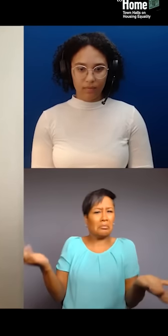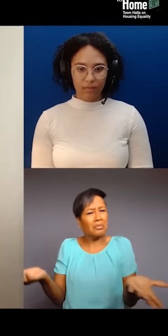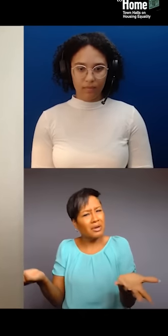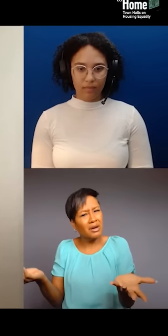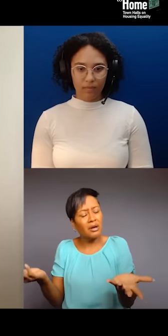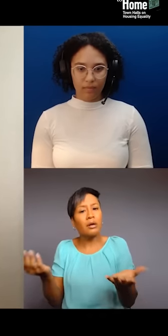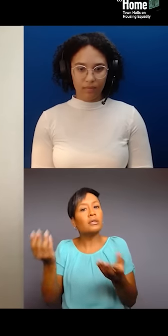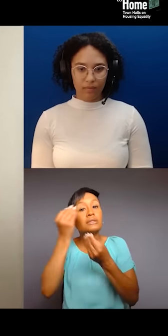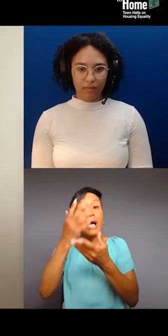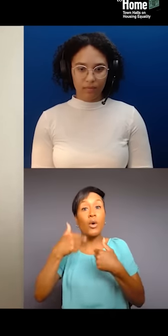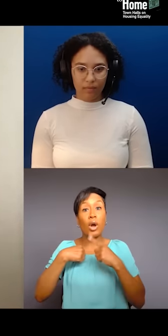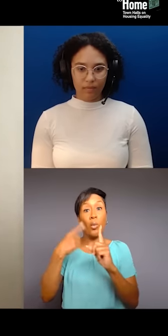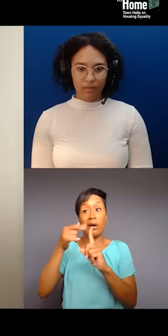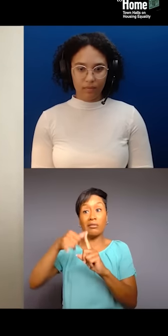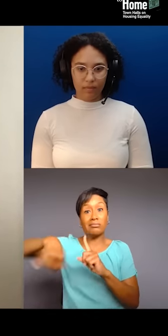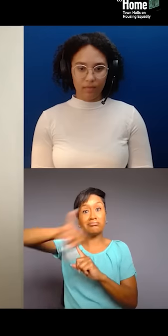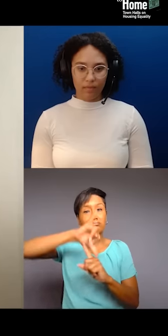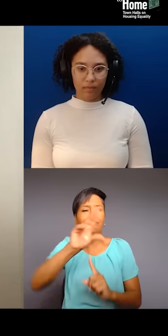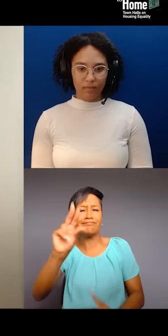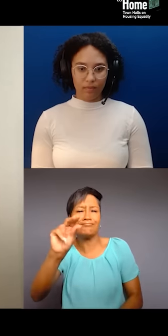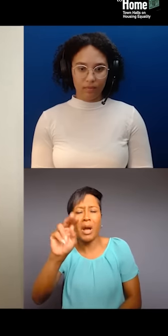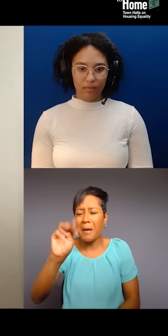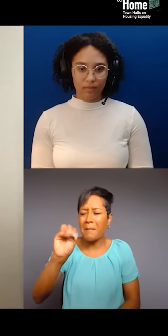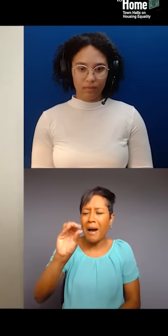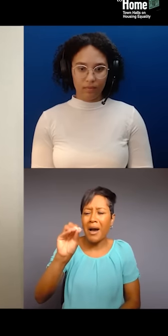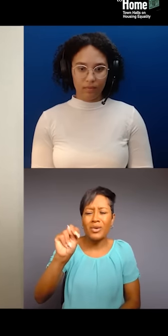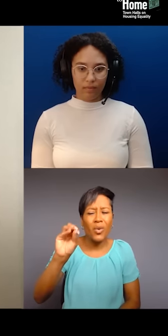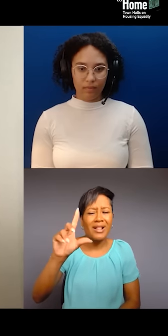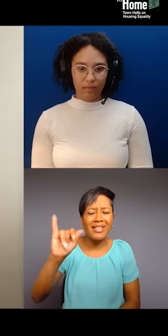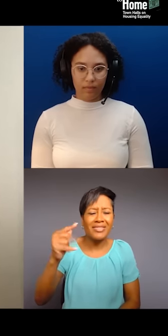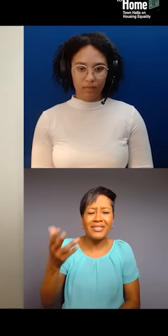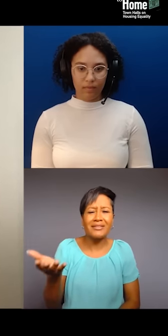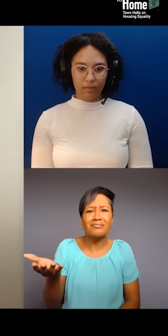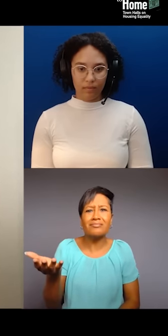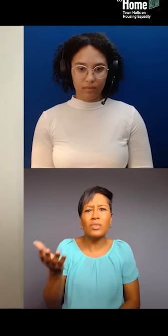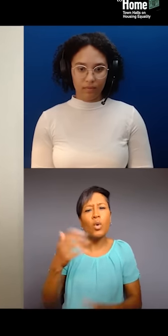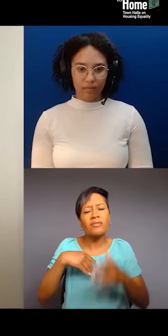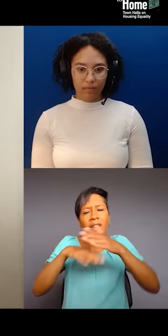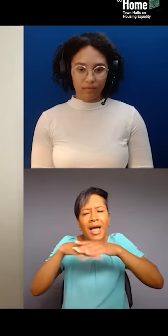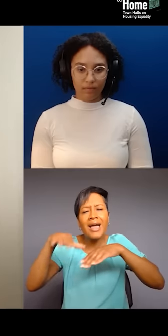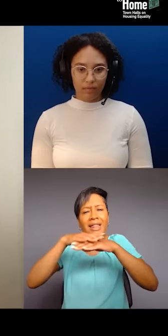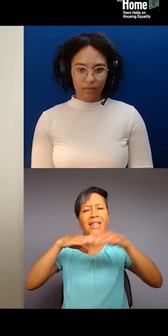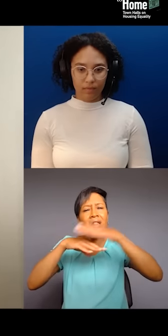"We are not a monolith, and our stories are layered, and we have to be able to tell them, so they exist and they live."